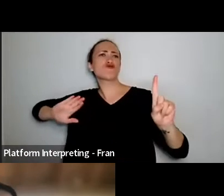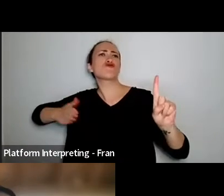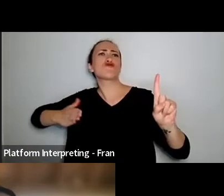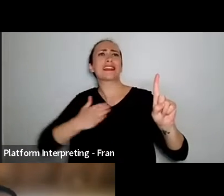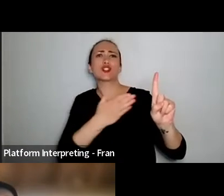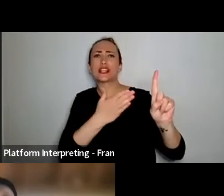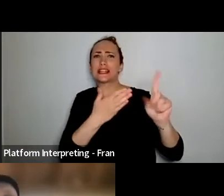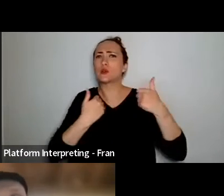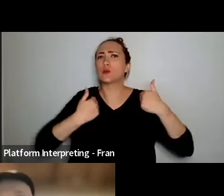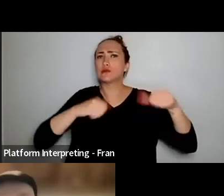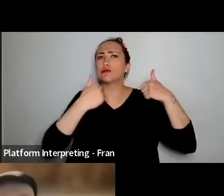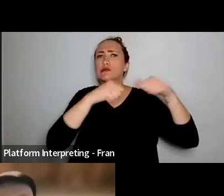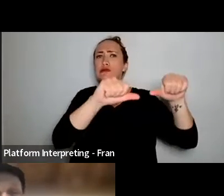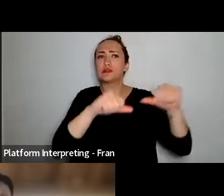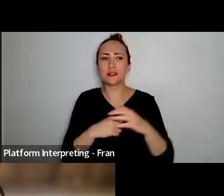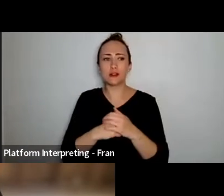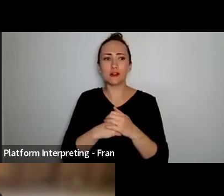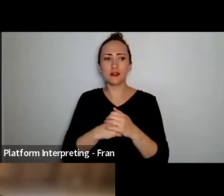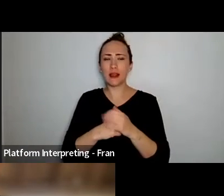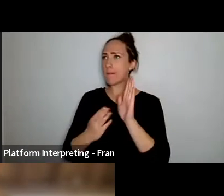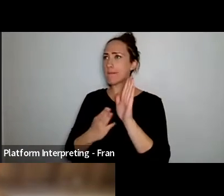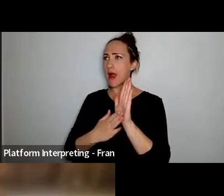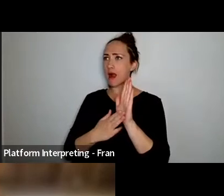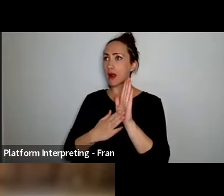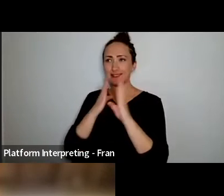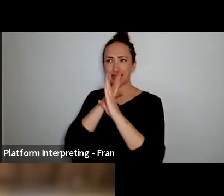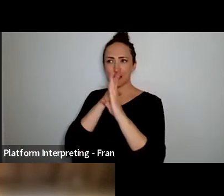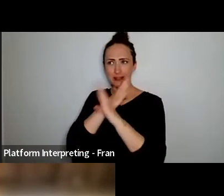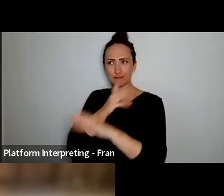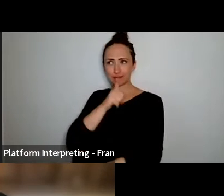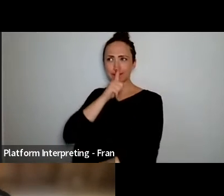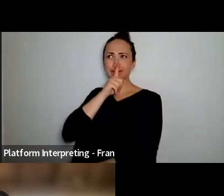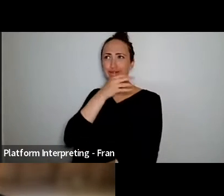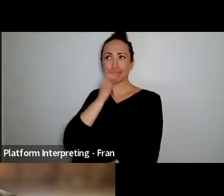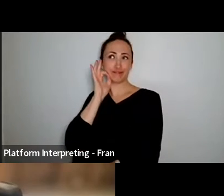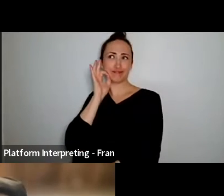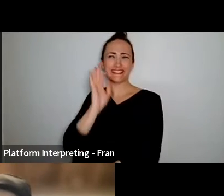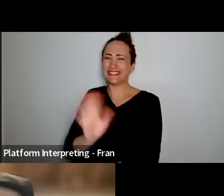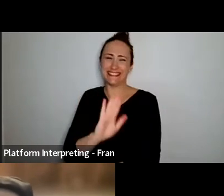Oh you mean give all my secrets away no thank you um what yeah I mean it's a